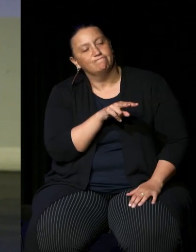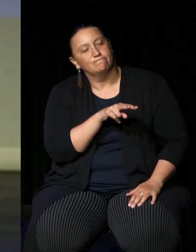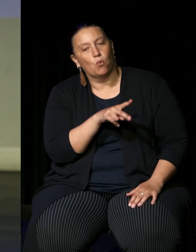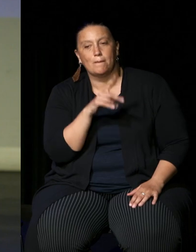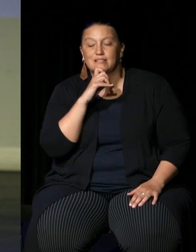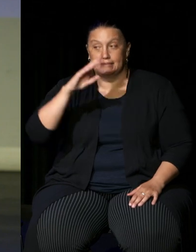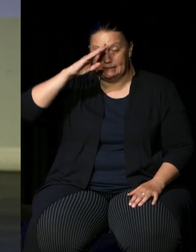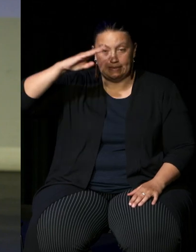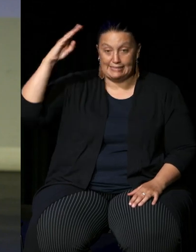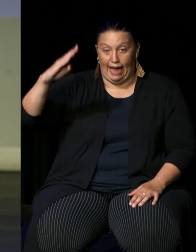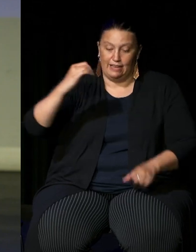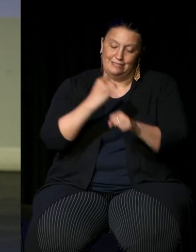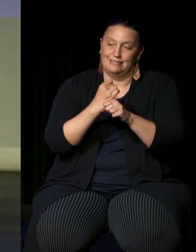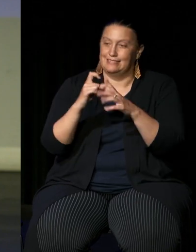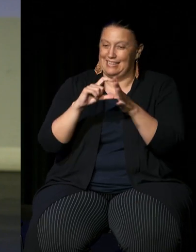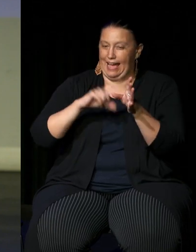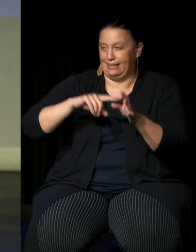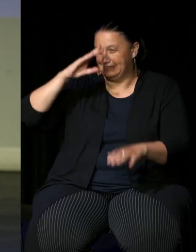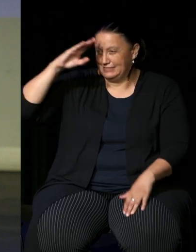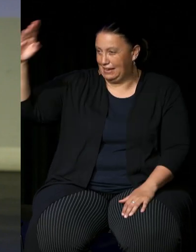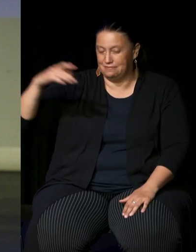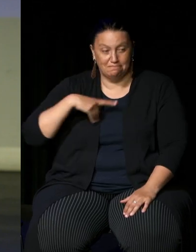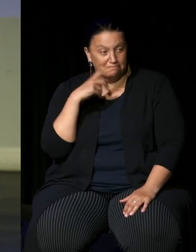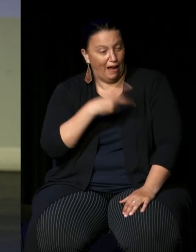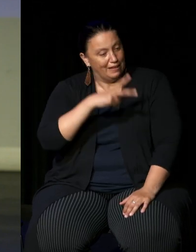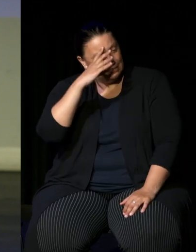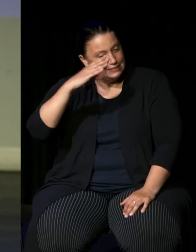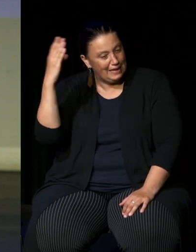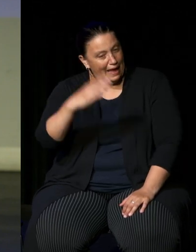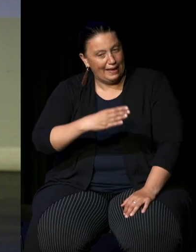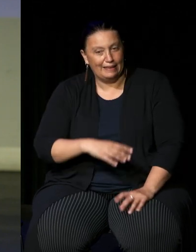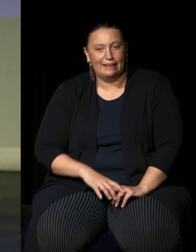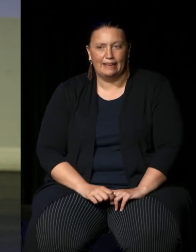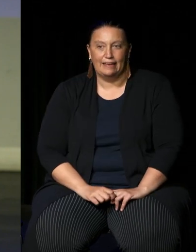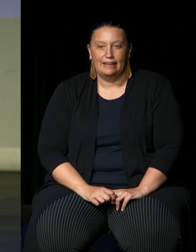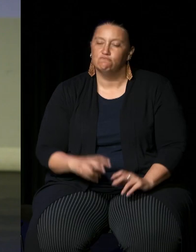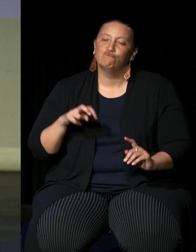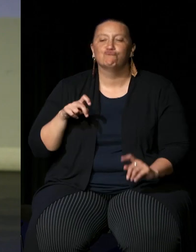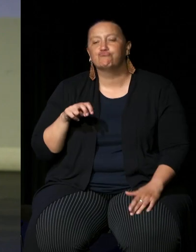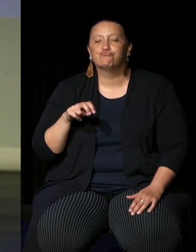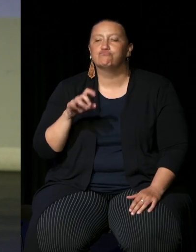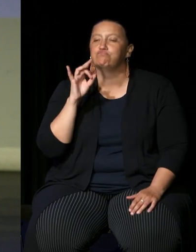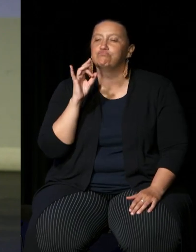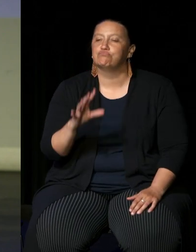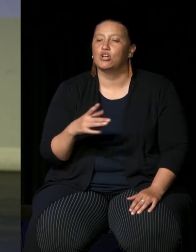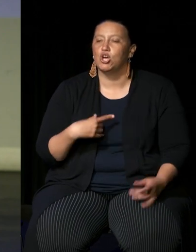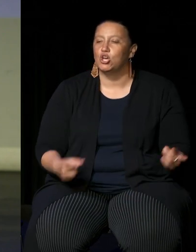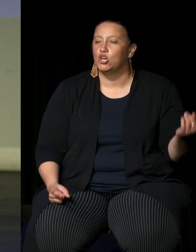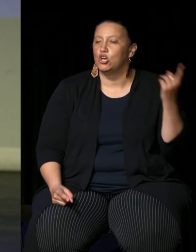g'day to me as I walked past and I said g'day back and I walked past and I heard him say to